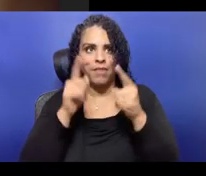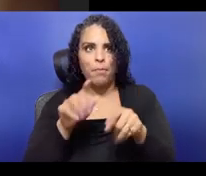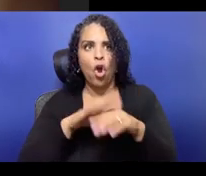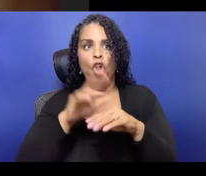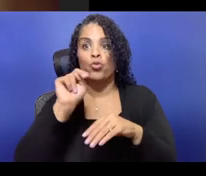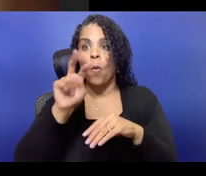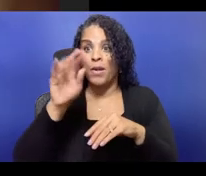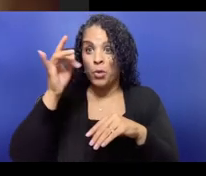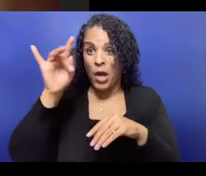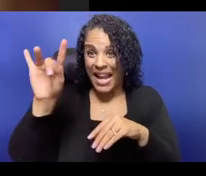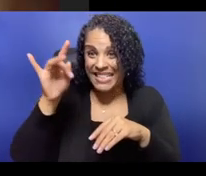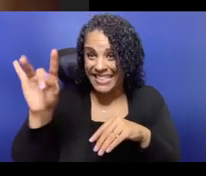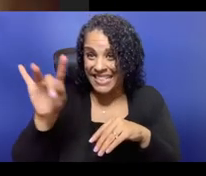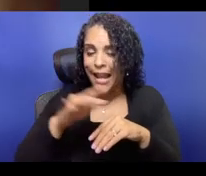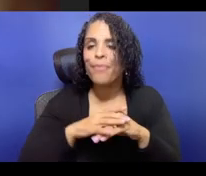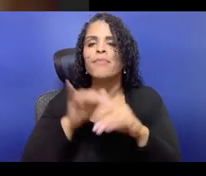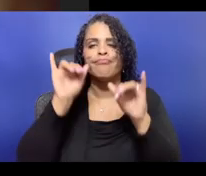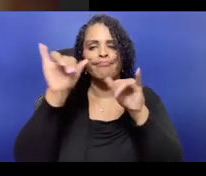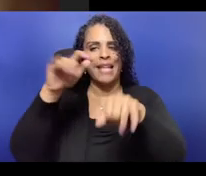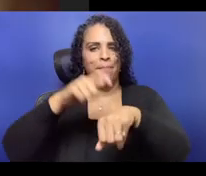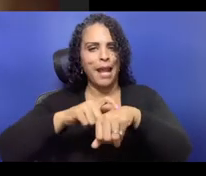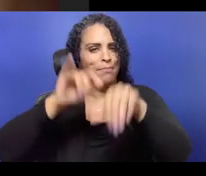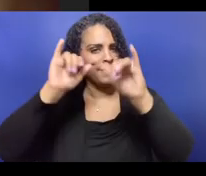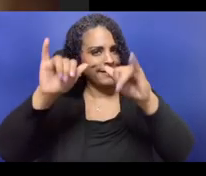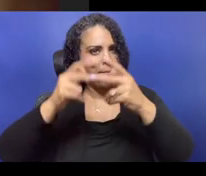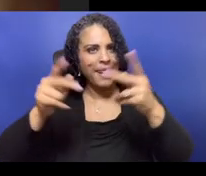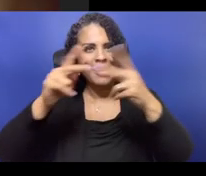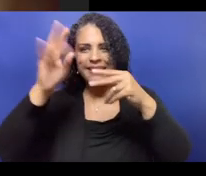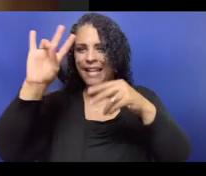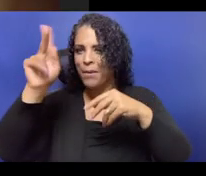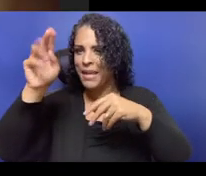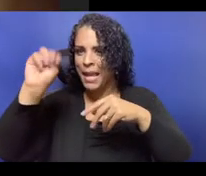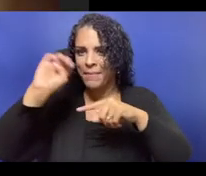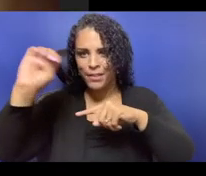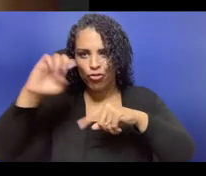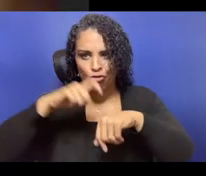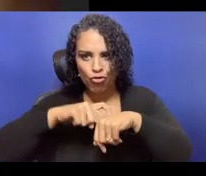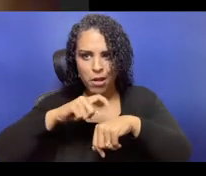And it is, let's see, this one. Did I do it?